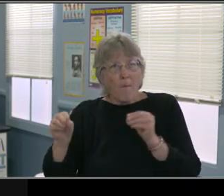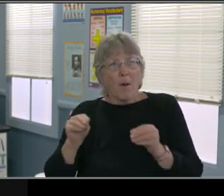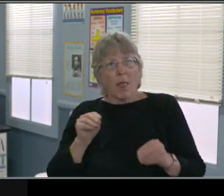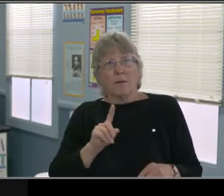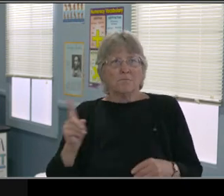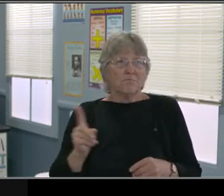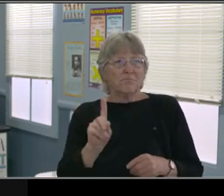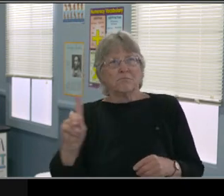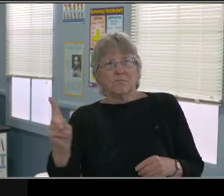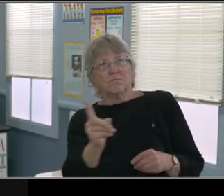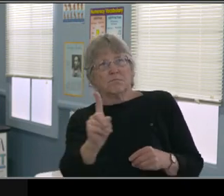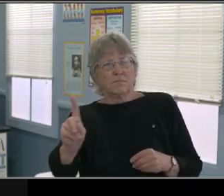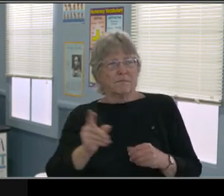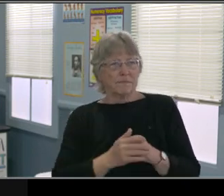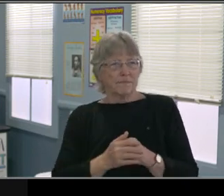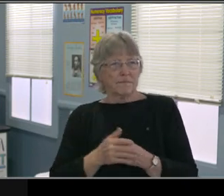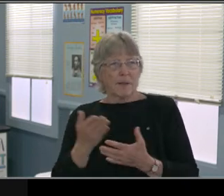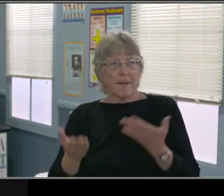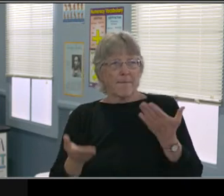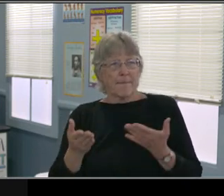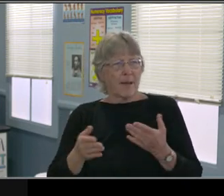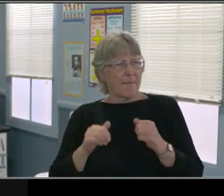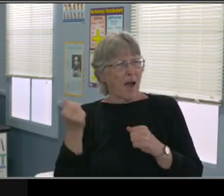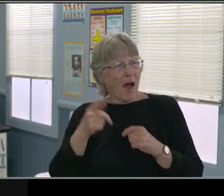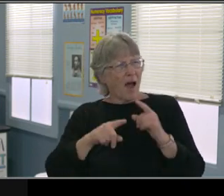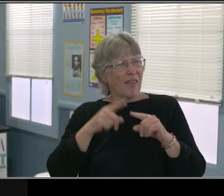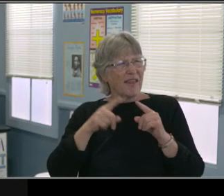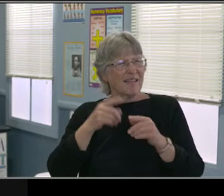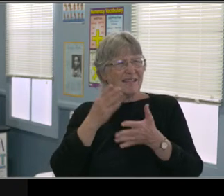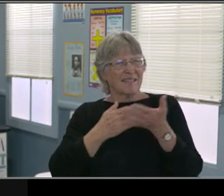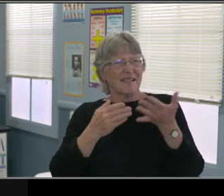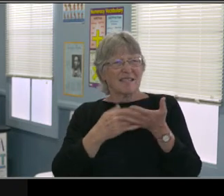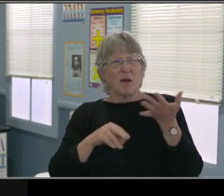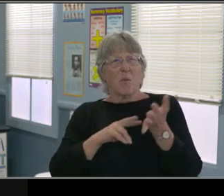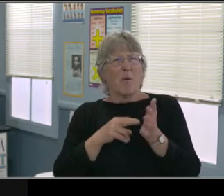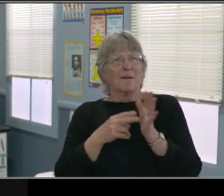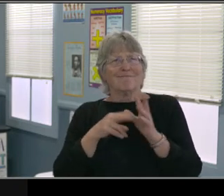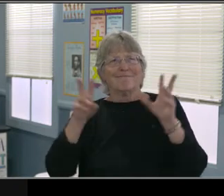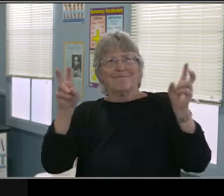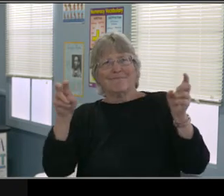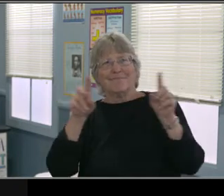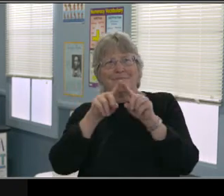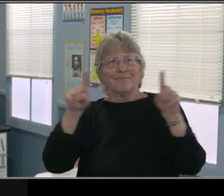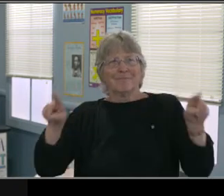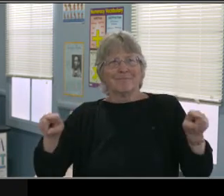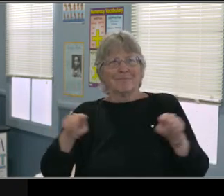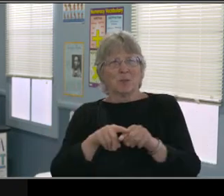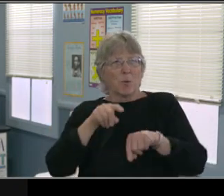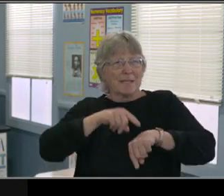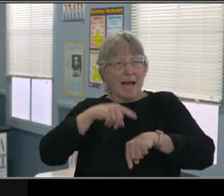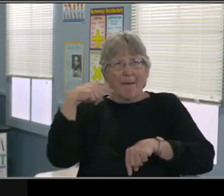We wanna look at well, what adaptations are needed. So if this is how we're gonna do school,